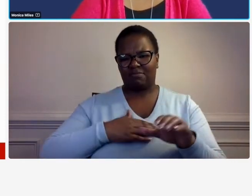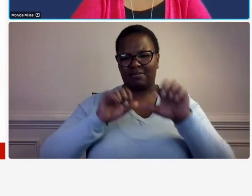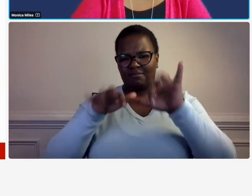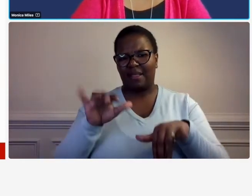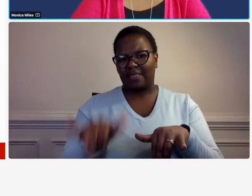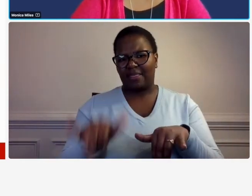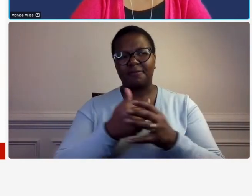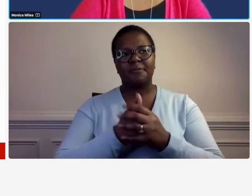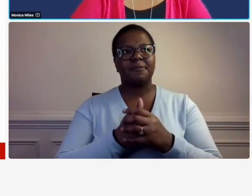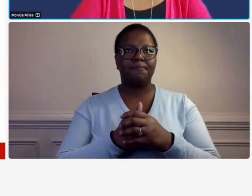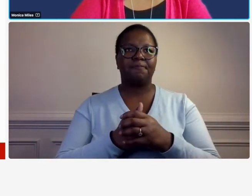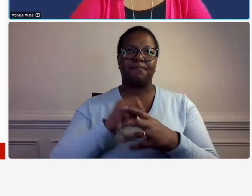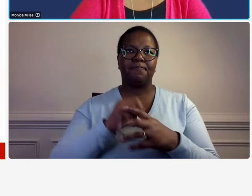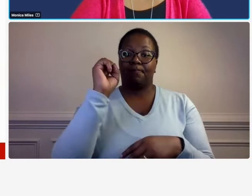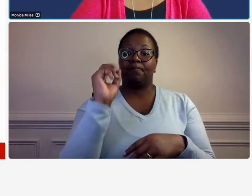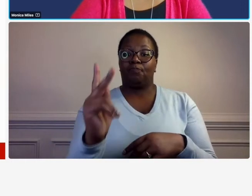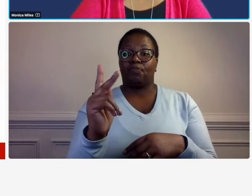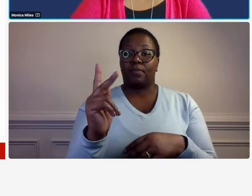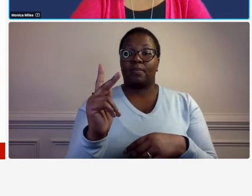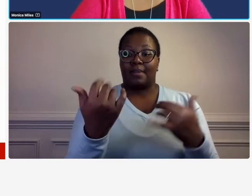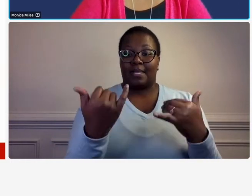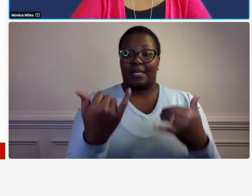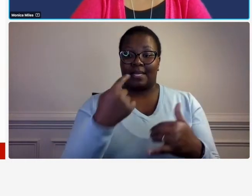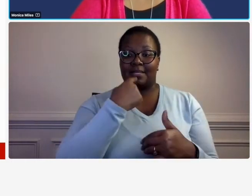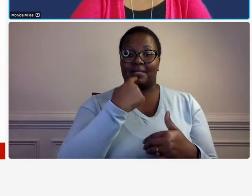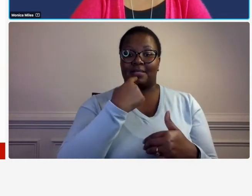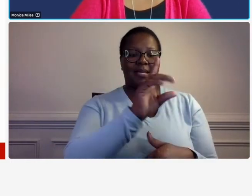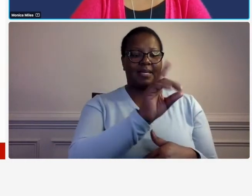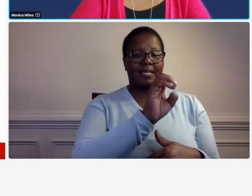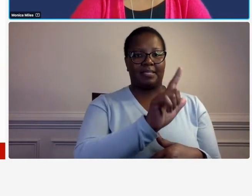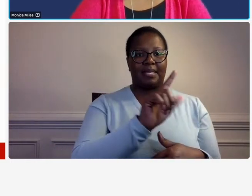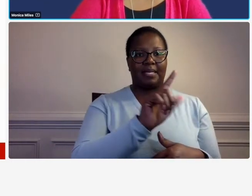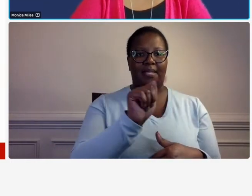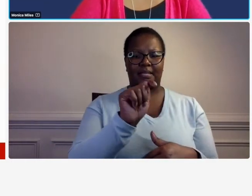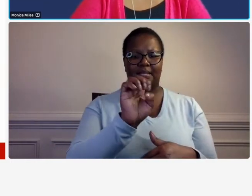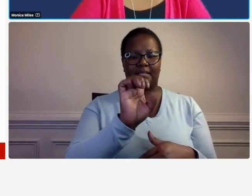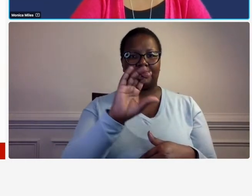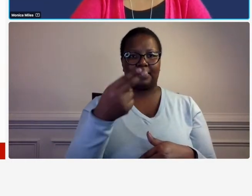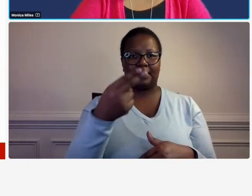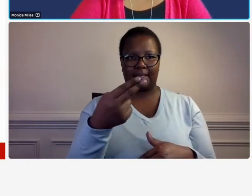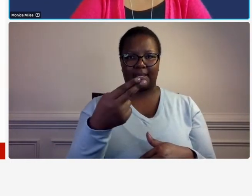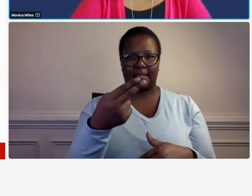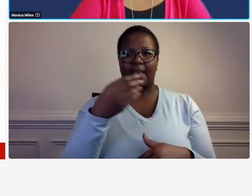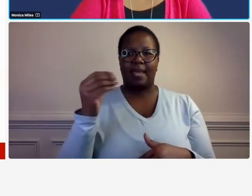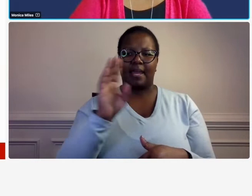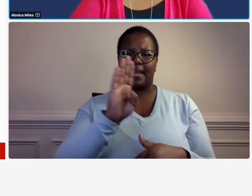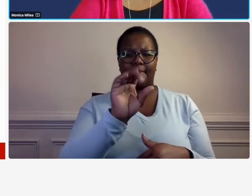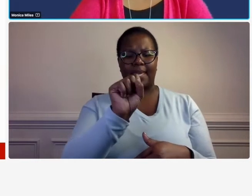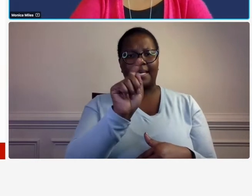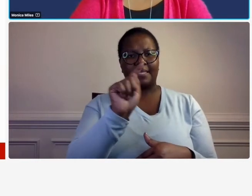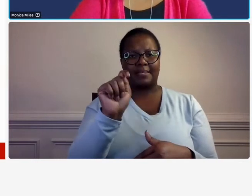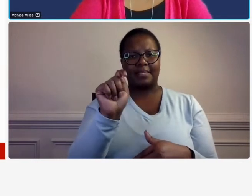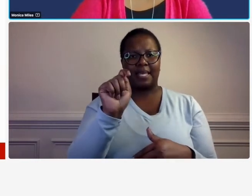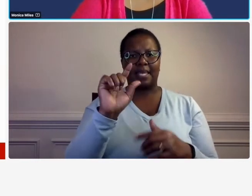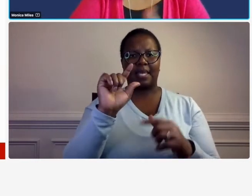okay i've got a dell tech dell tech okay bst global okay so a variety of systems i know